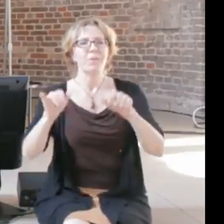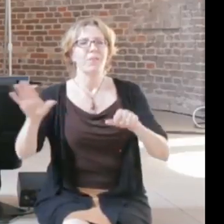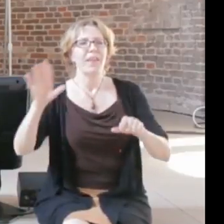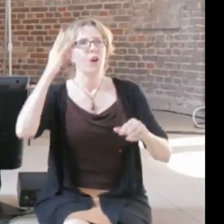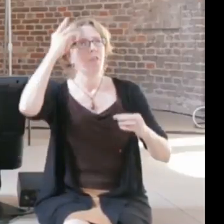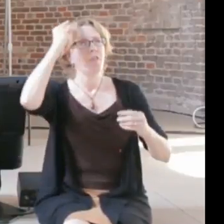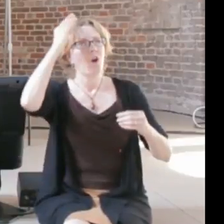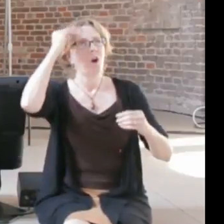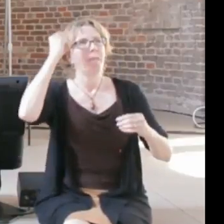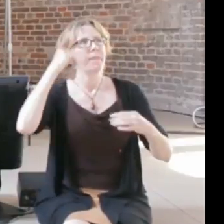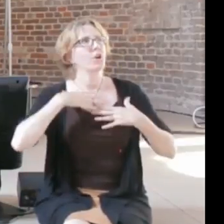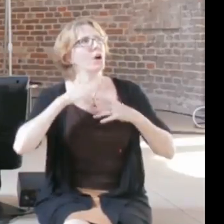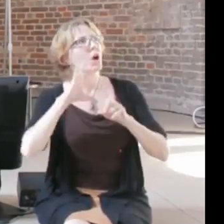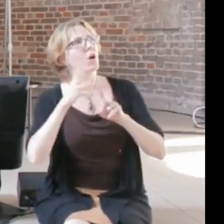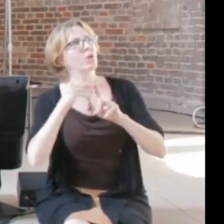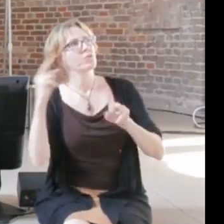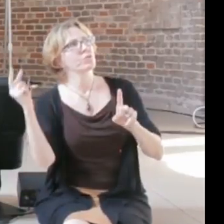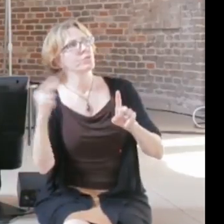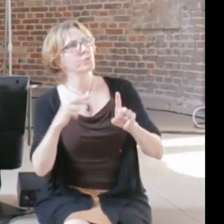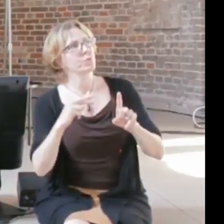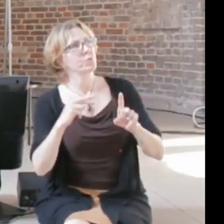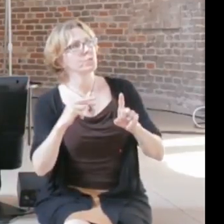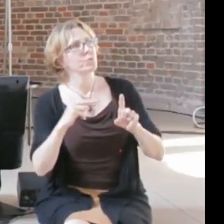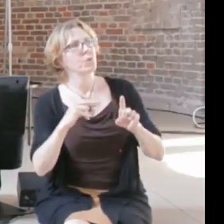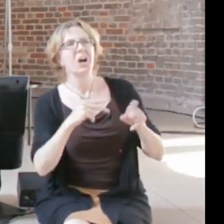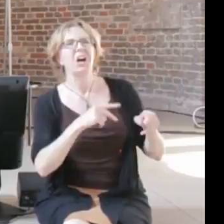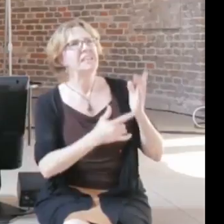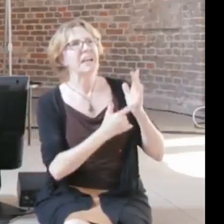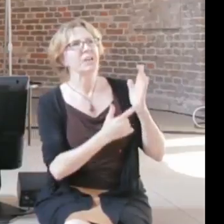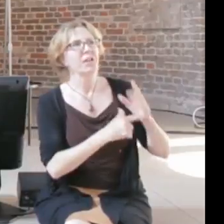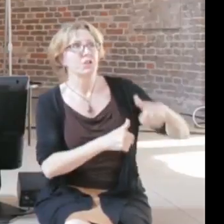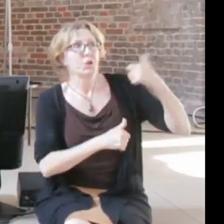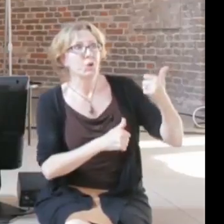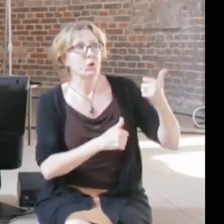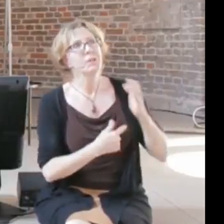create effects for better or for worse, and if we now decide that either we think it's